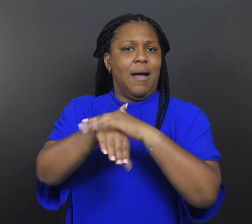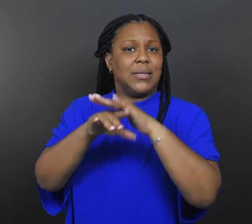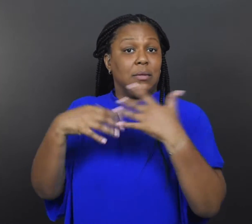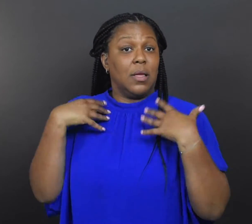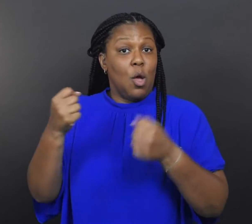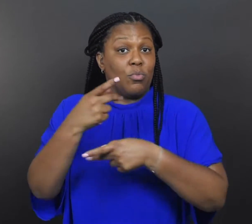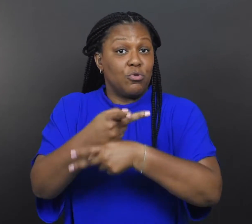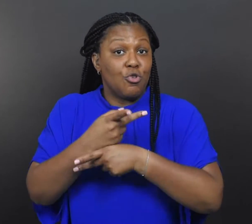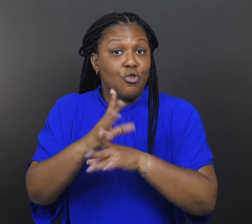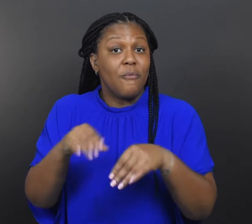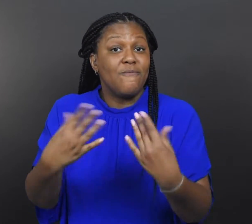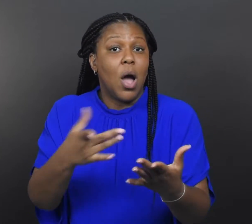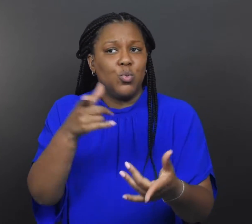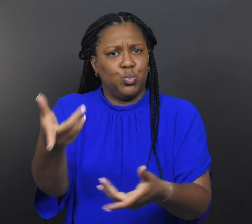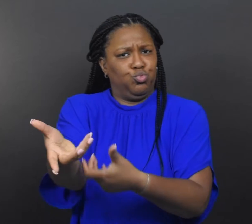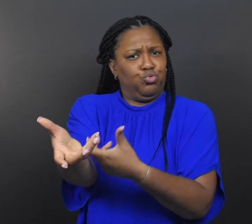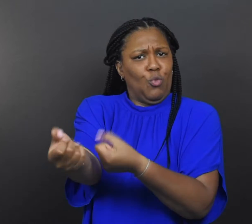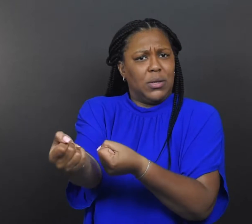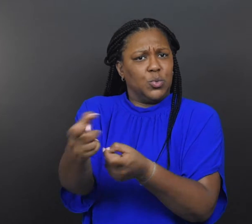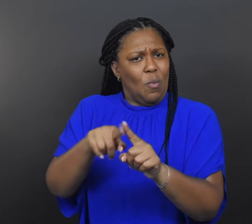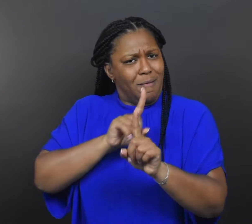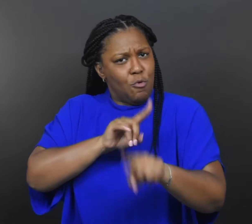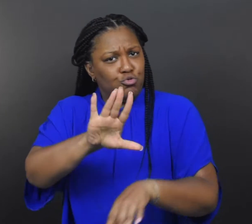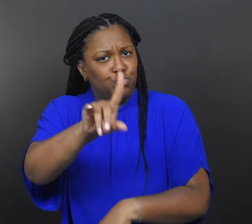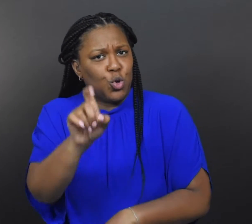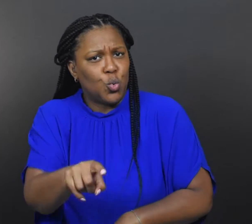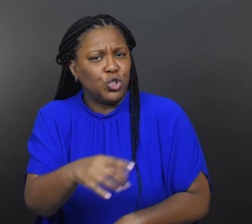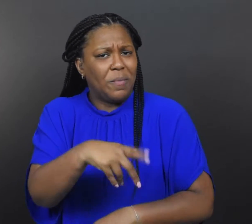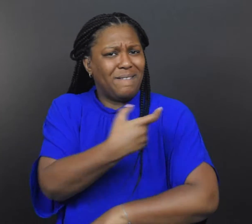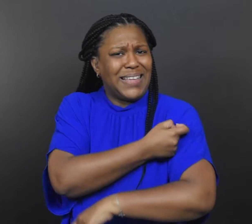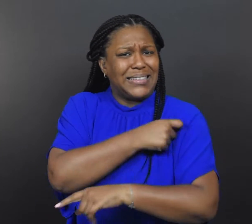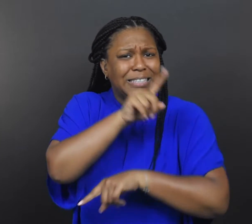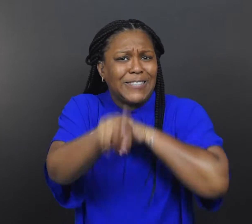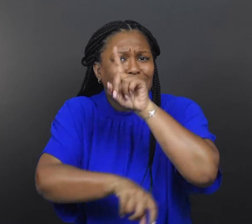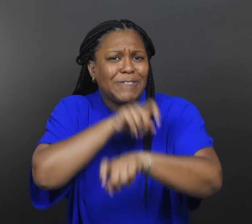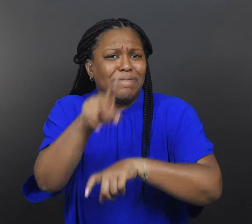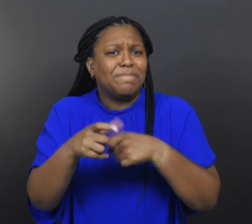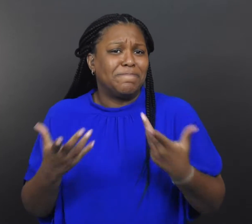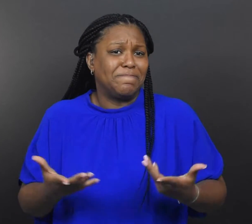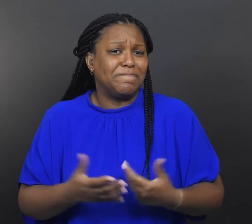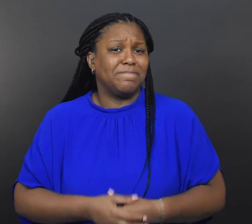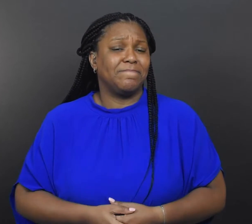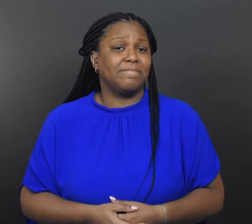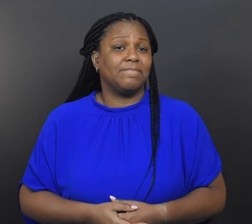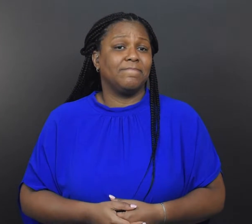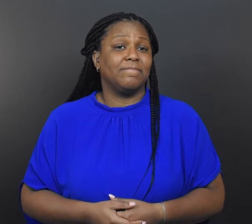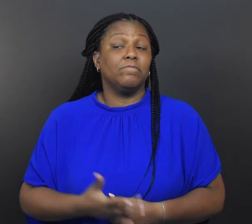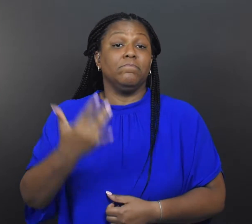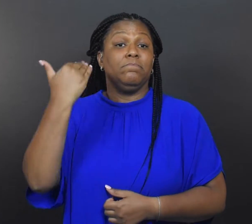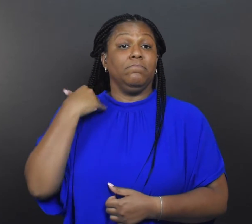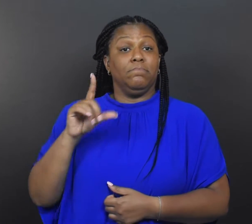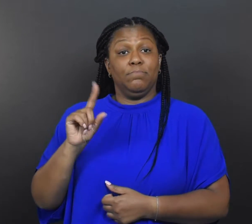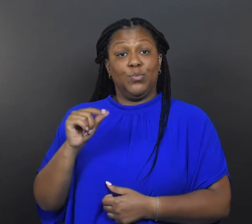You may not have access to a healthcare provider you trust to answer your questions about vaccines,” Lis says.